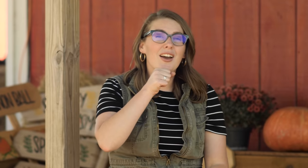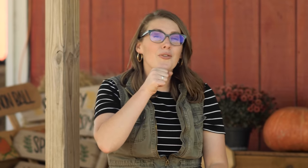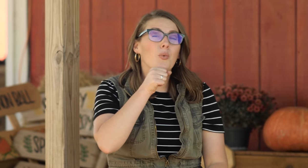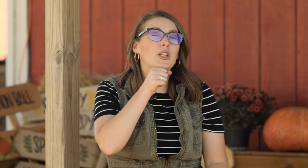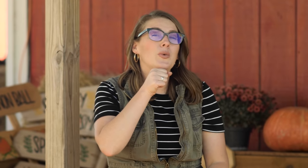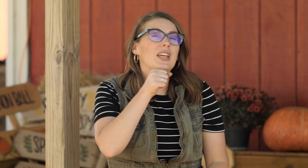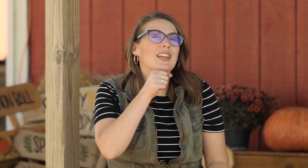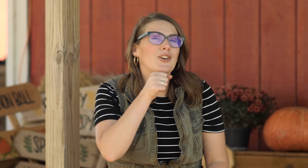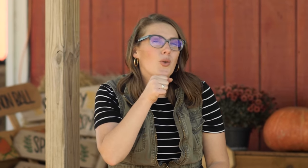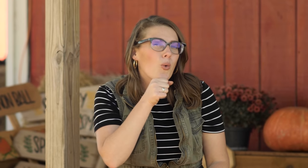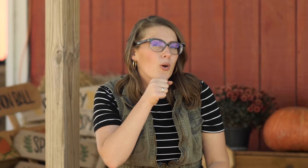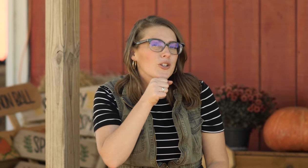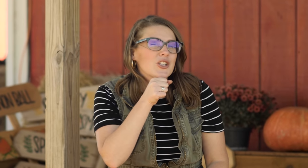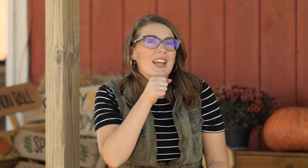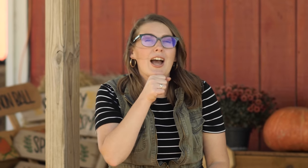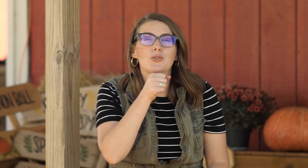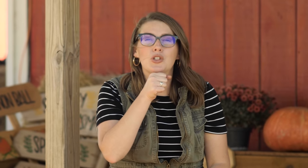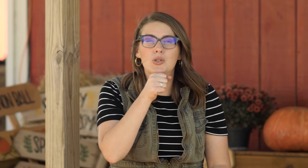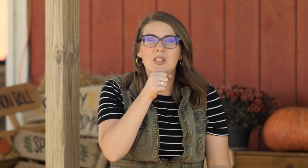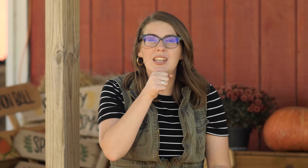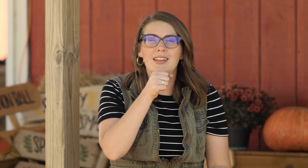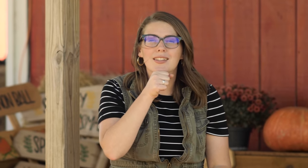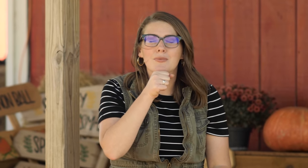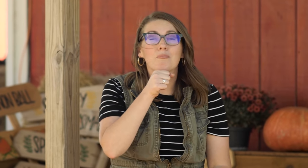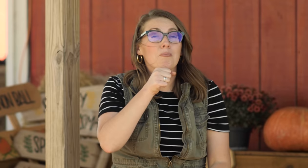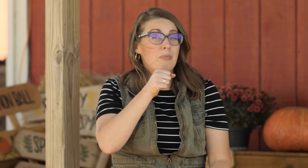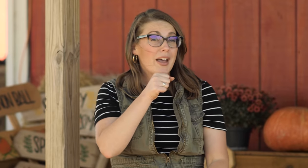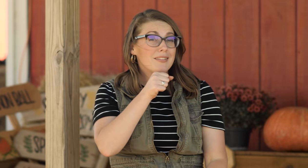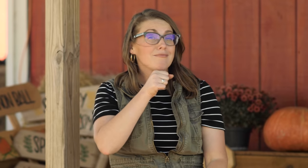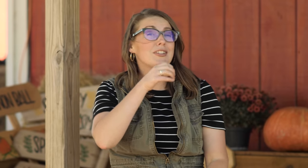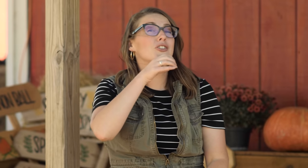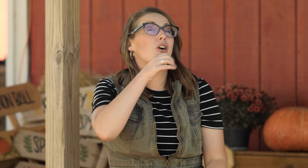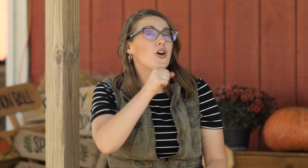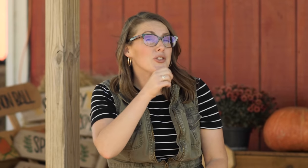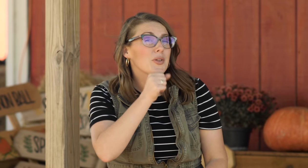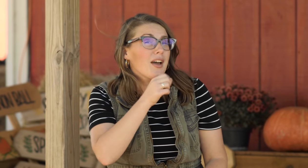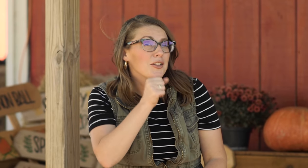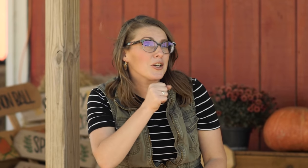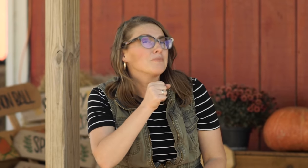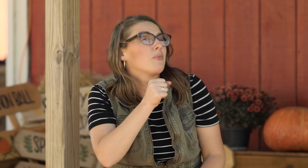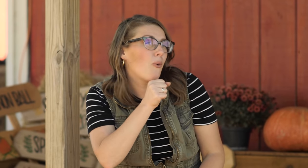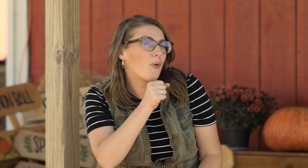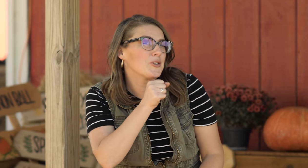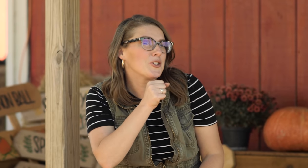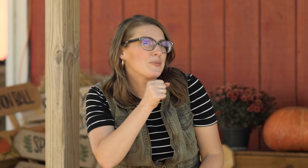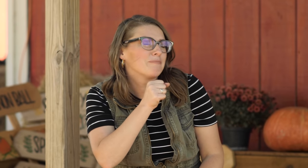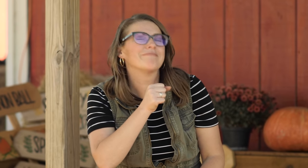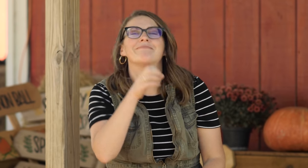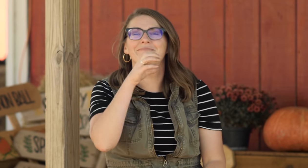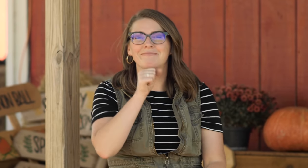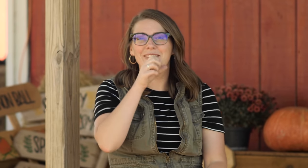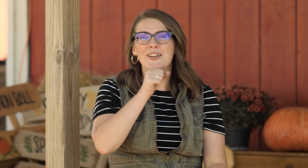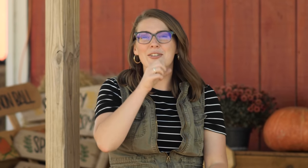of when you eat an orange and how juicy it is but this is also the color orange,